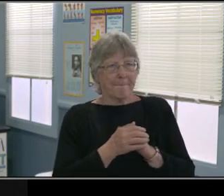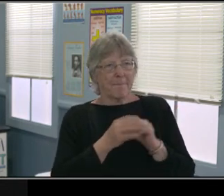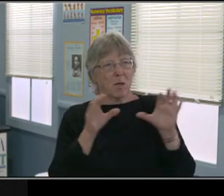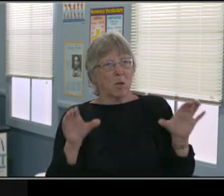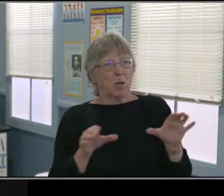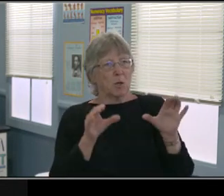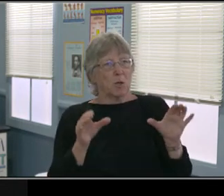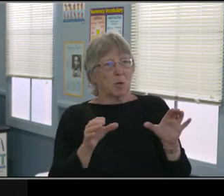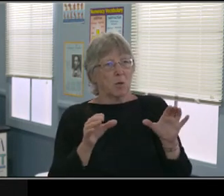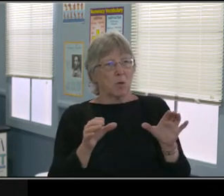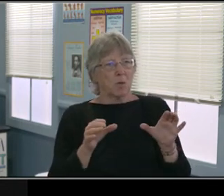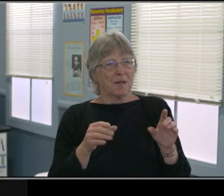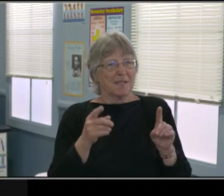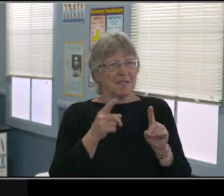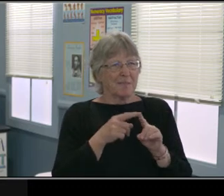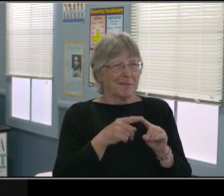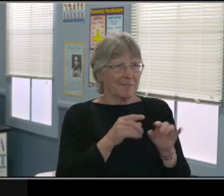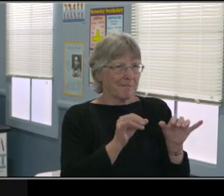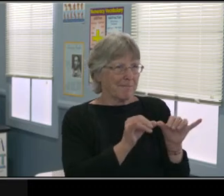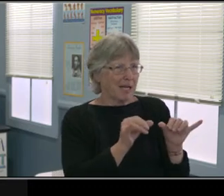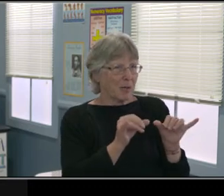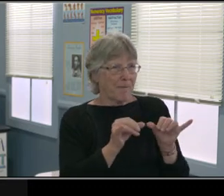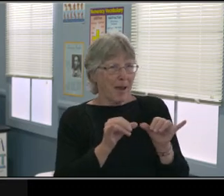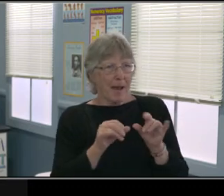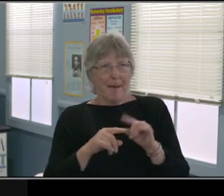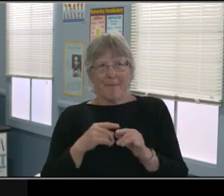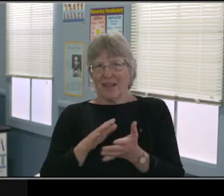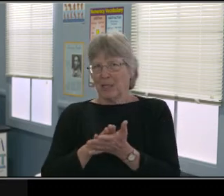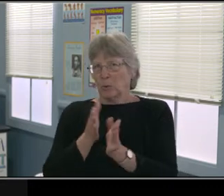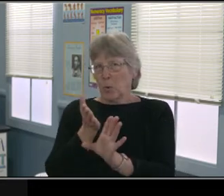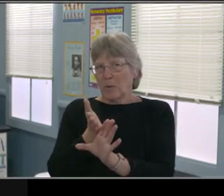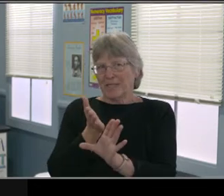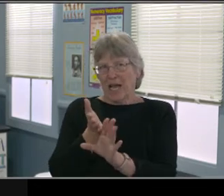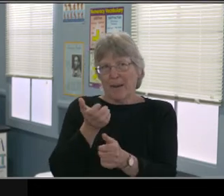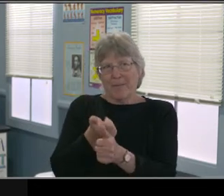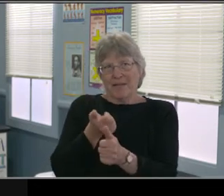and it's the last thing is being on Zoom,